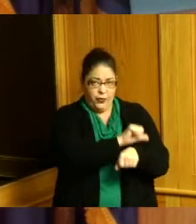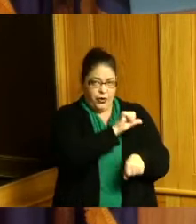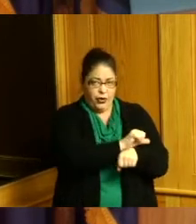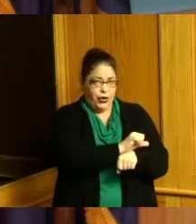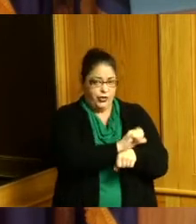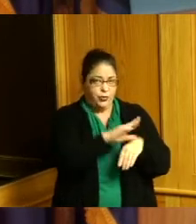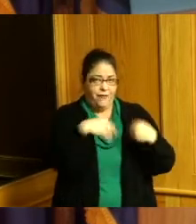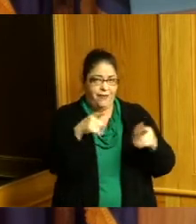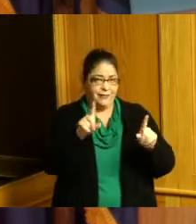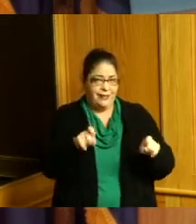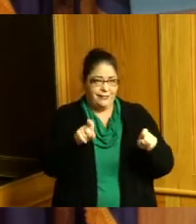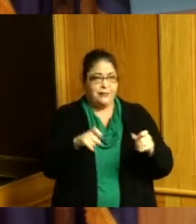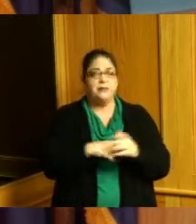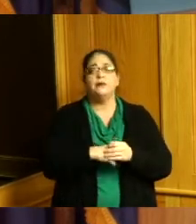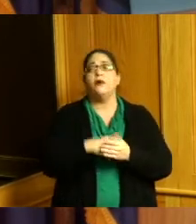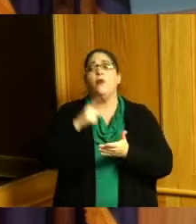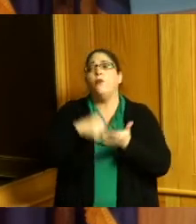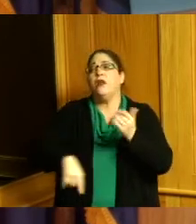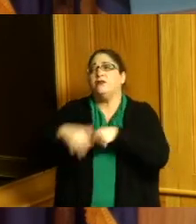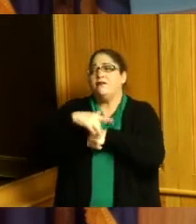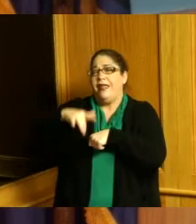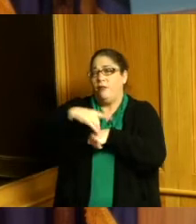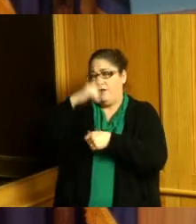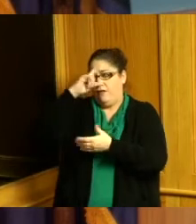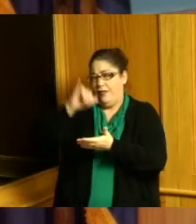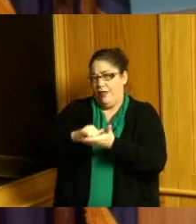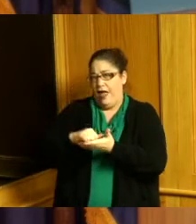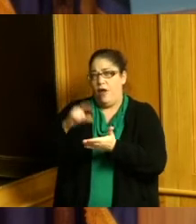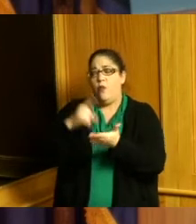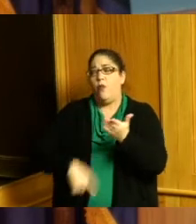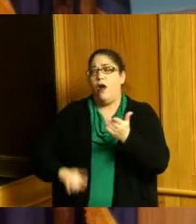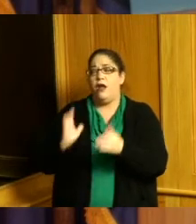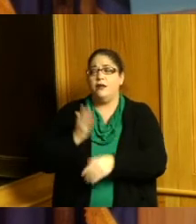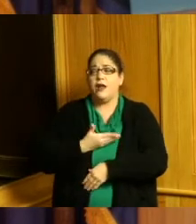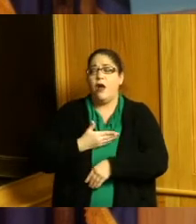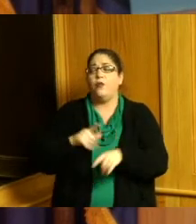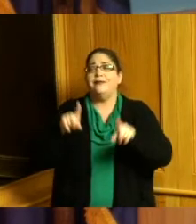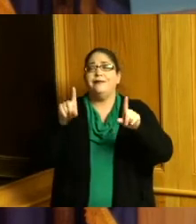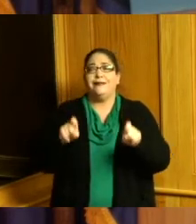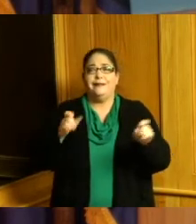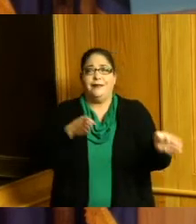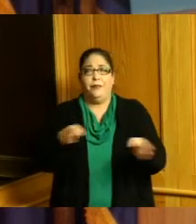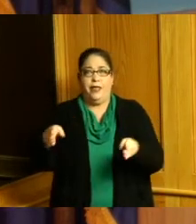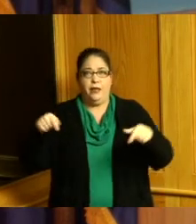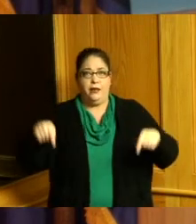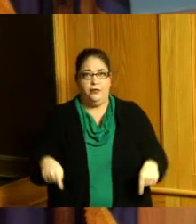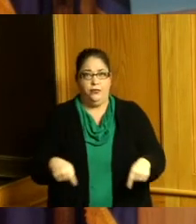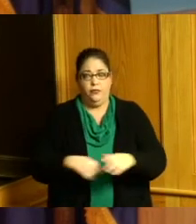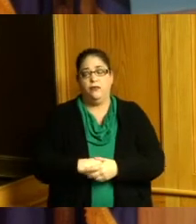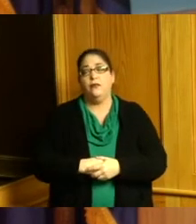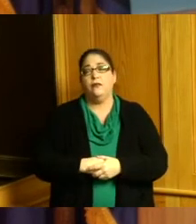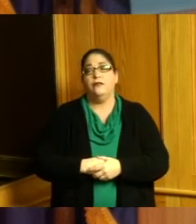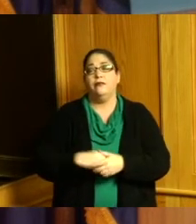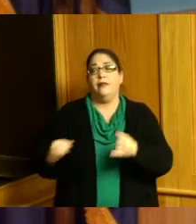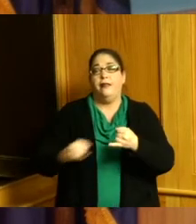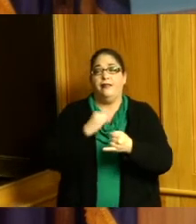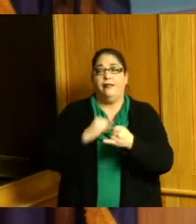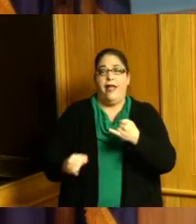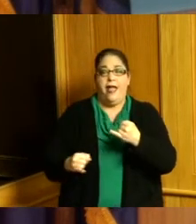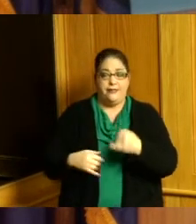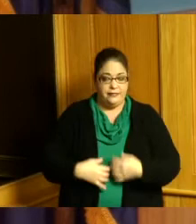what is available and what is our testing plan last but not least I wear an orange